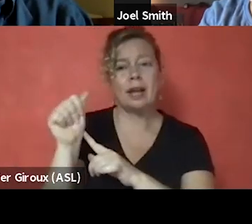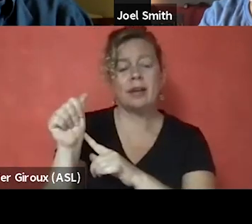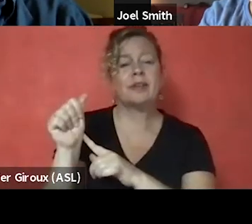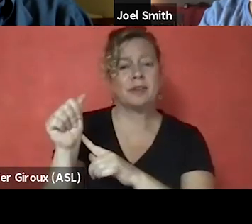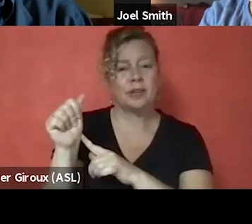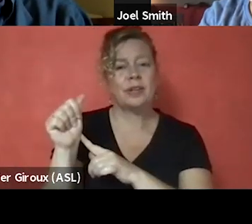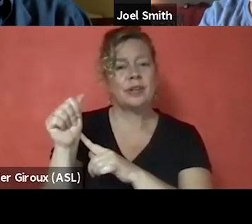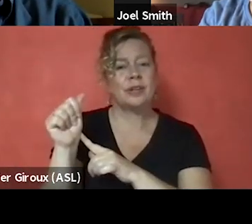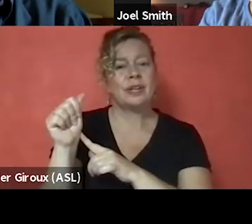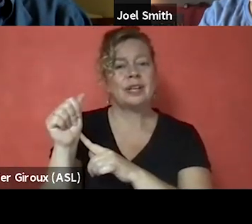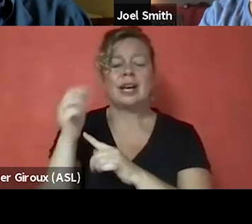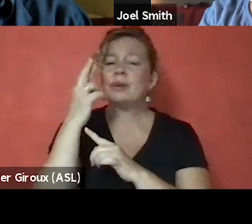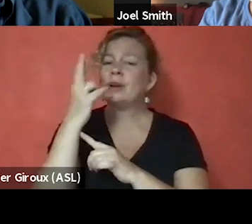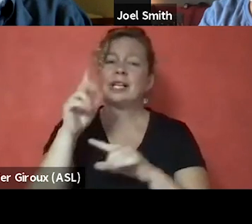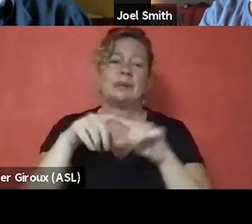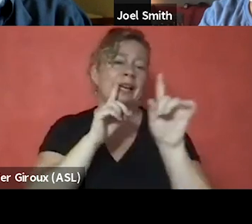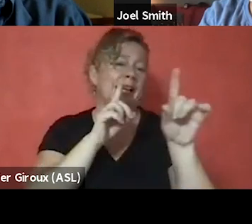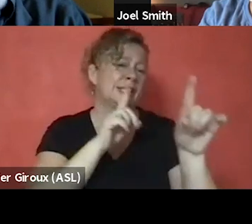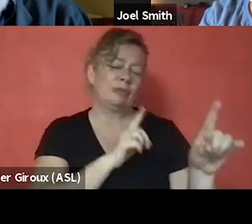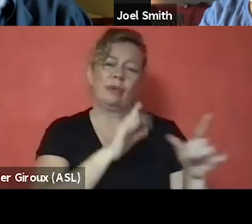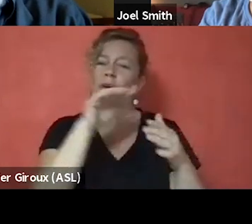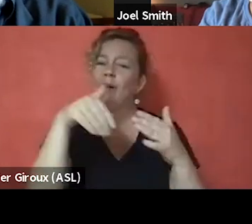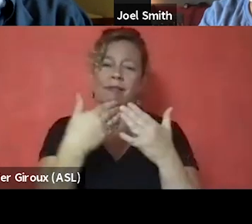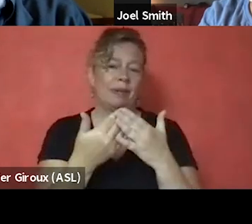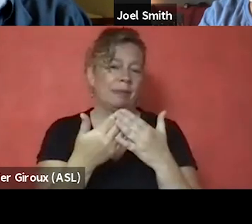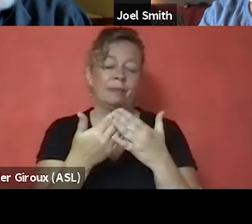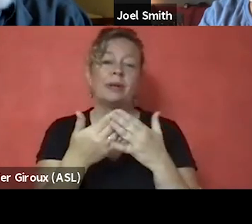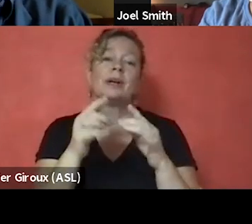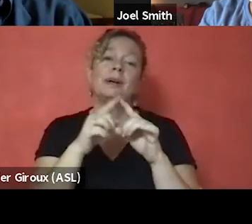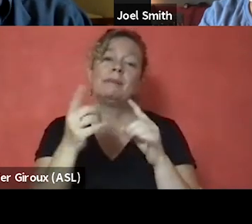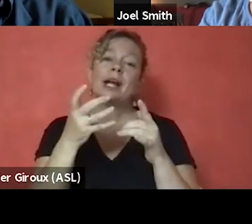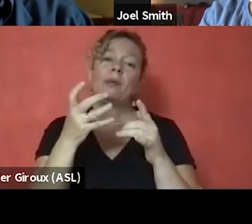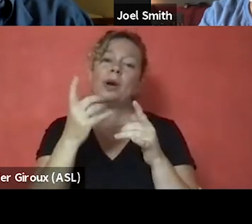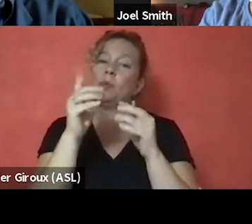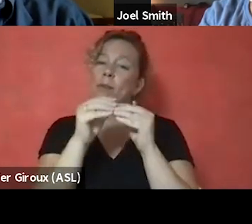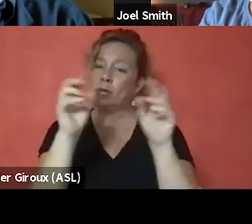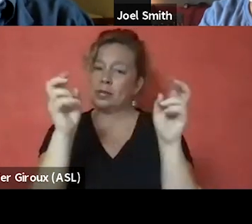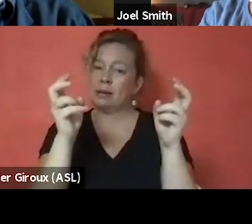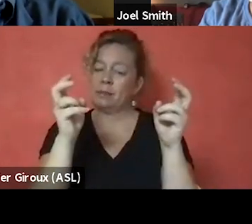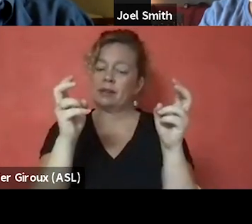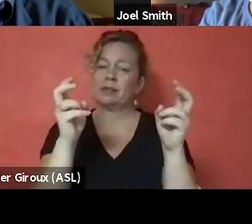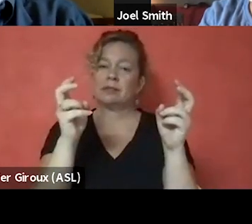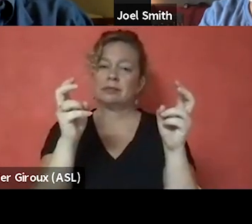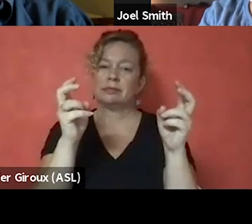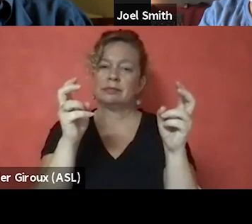I realize we can't get to everybody's, but I did wanna turn to one more topic for us to at least briefly comment on,